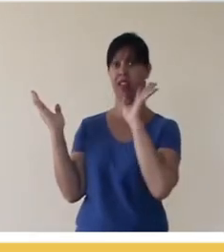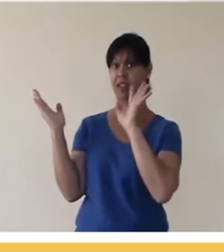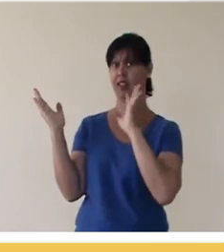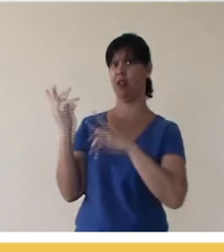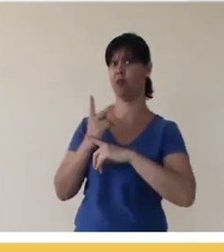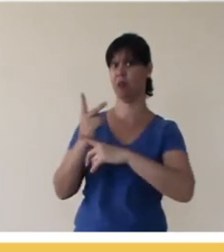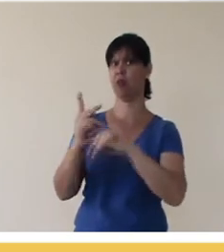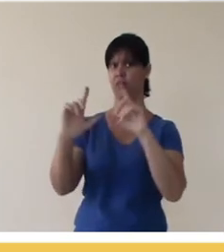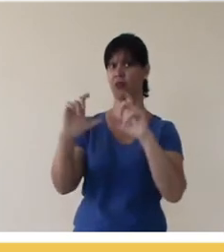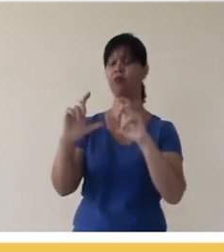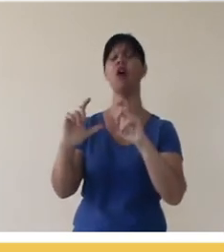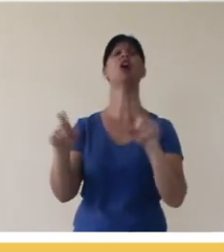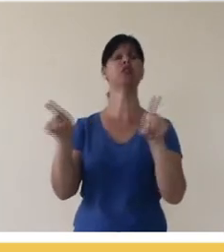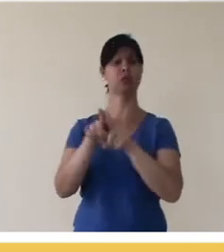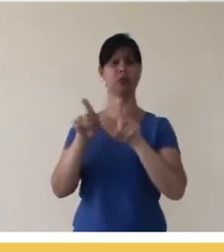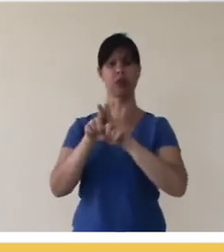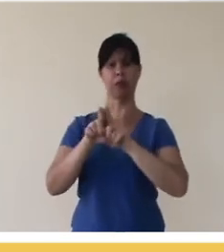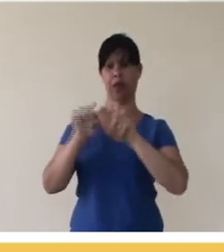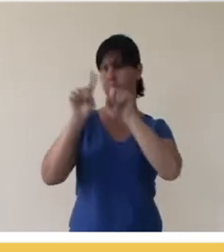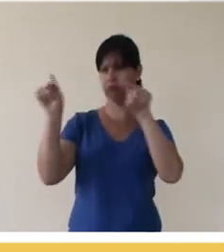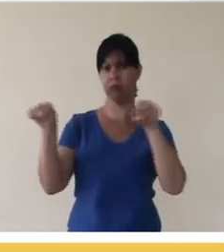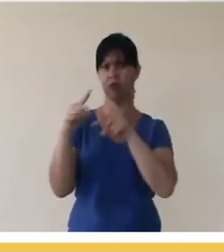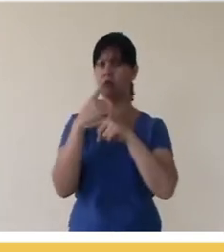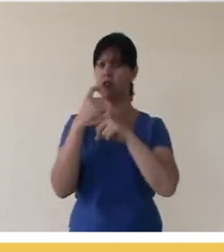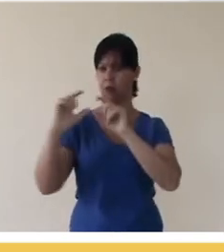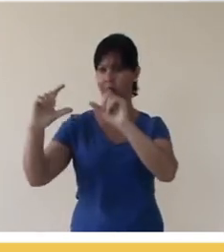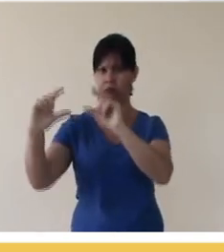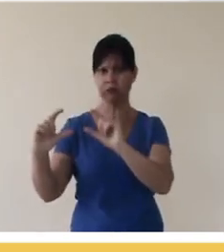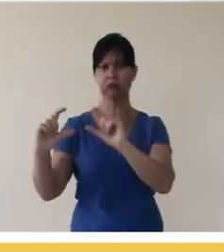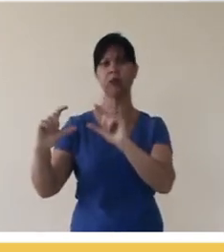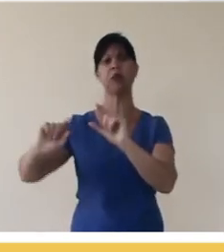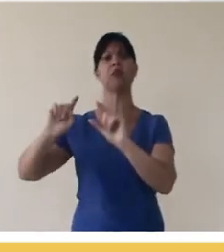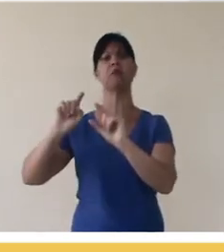a nice space to search for photos and the same thing happens there, in the inferior